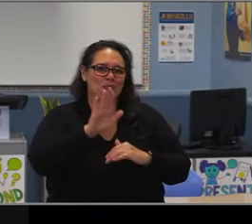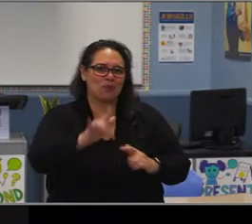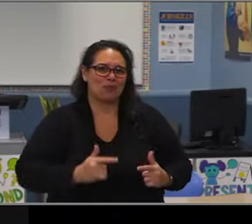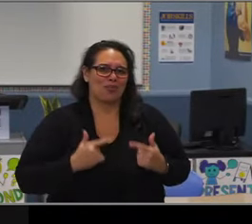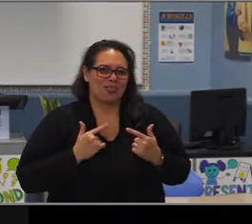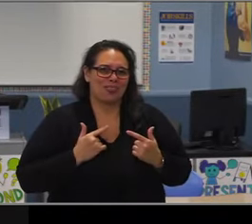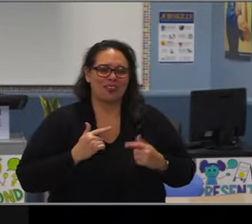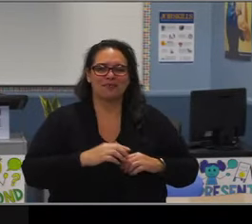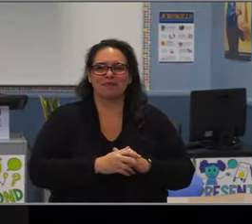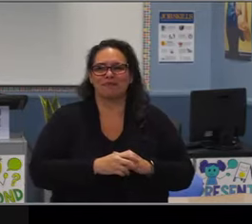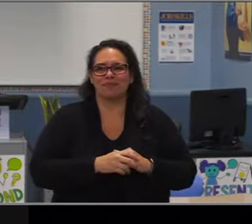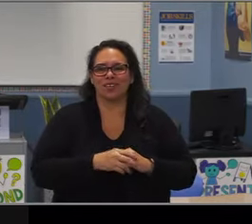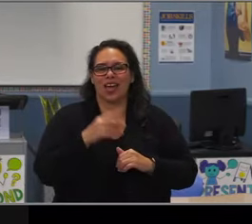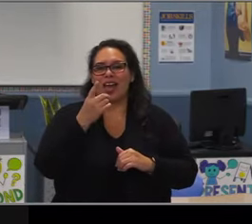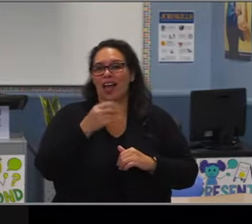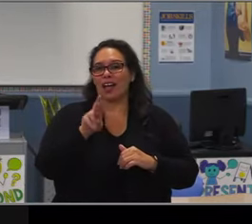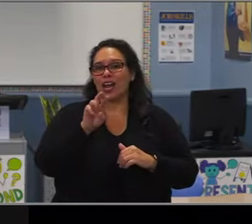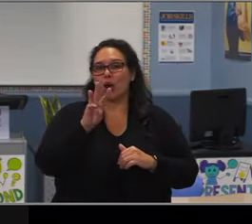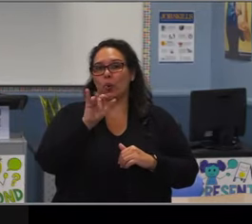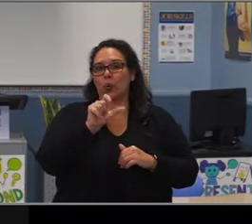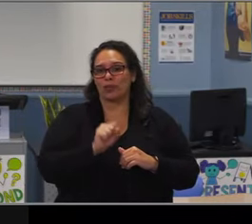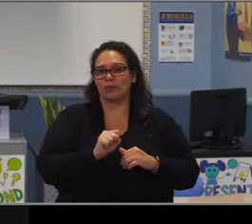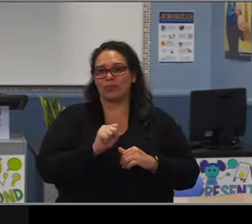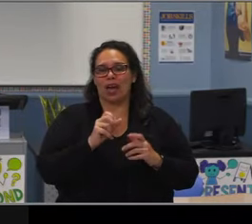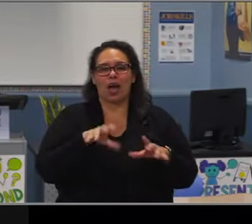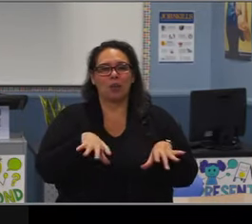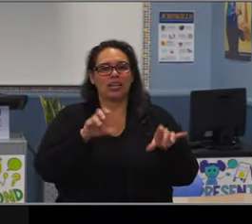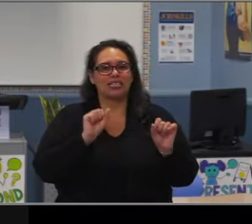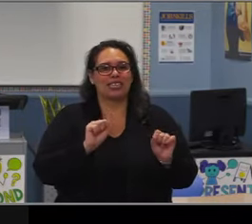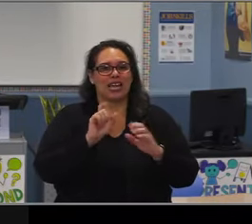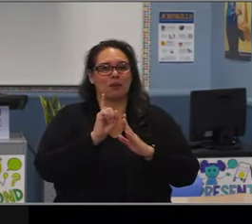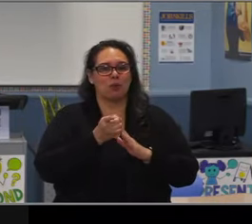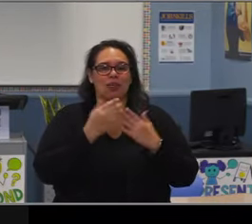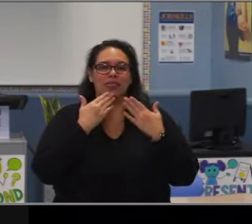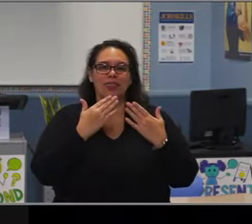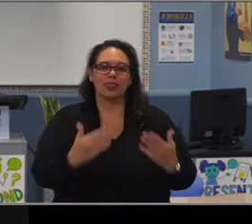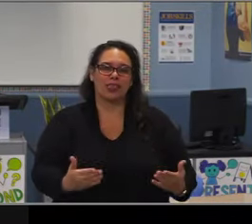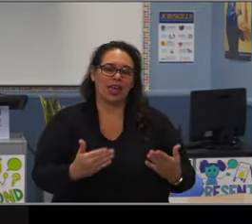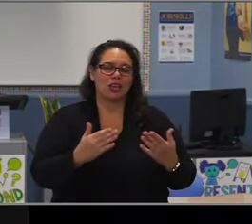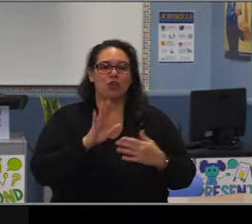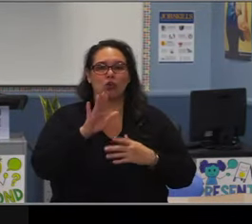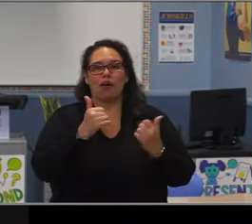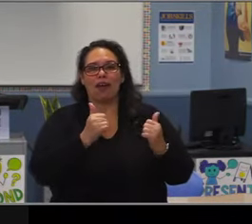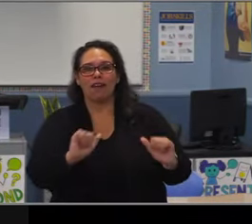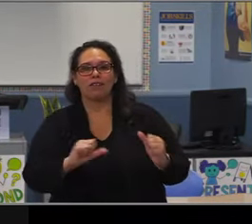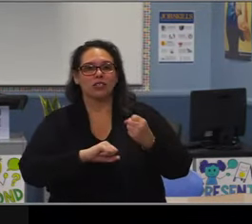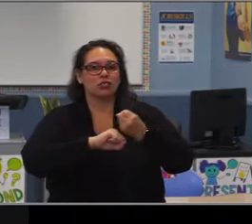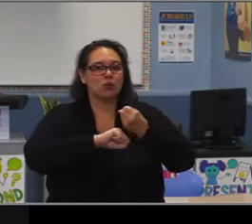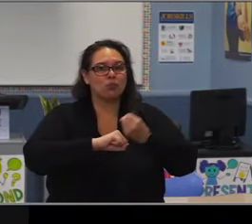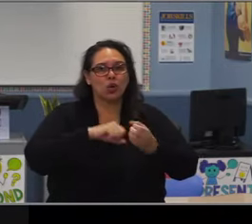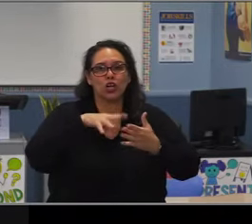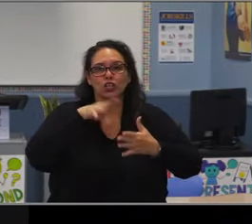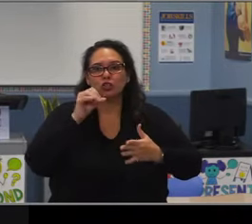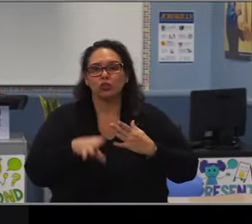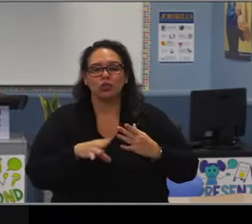Please stay in touch and we will see you soon. Coach Meyer, there are so much love and respect